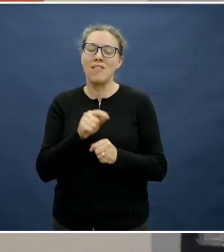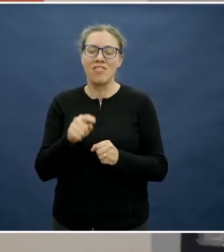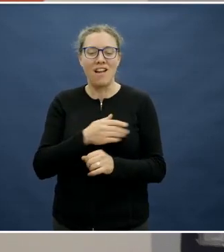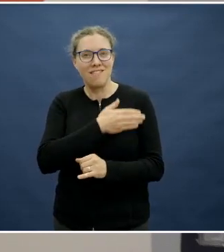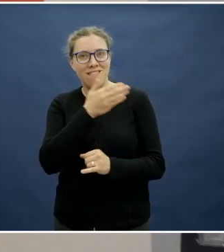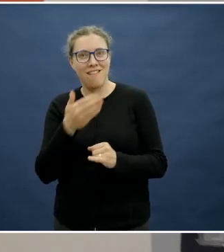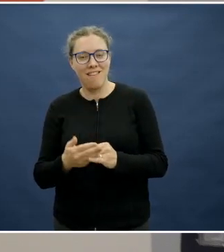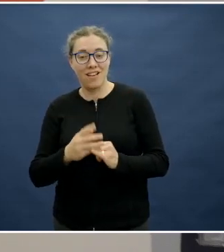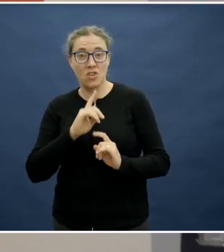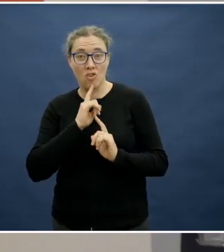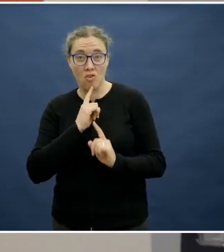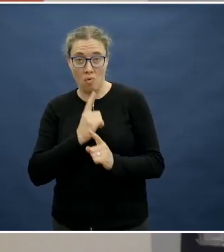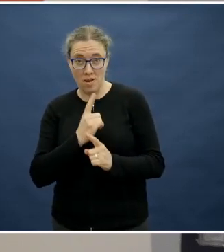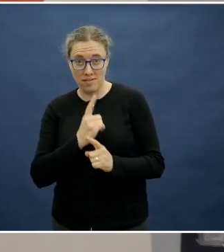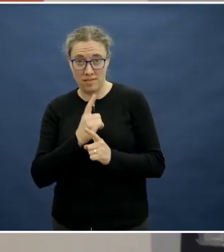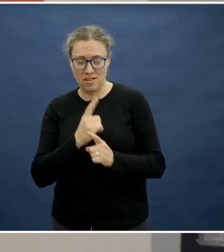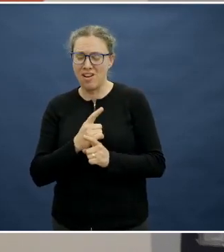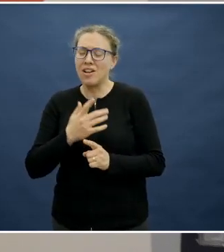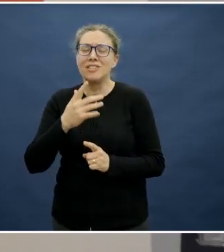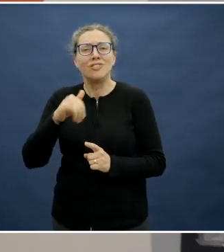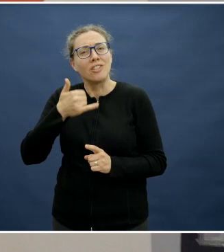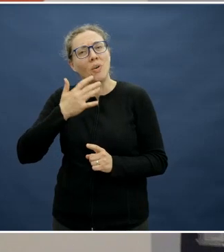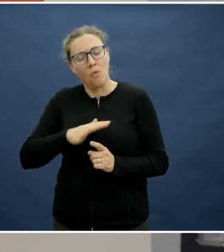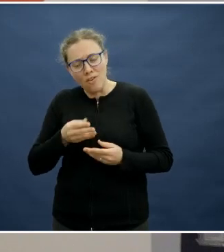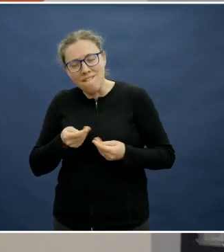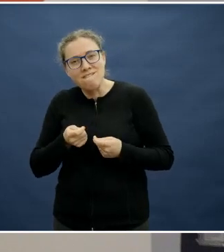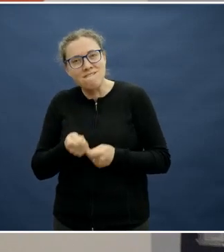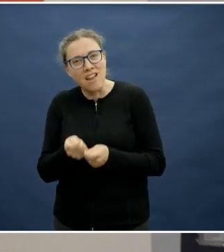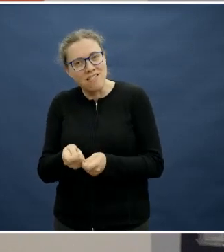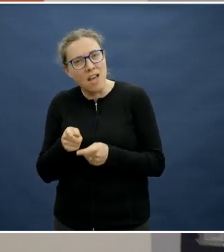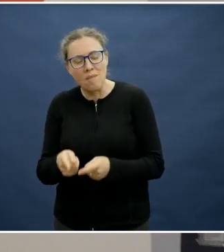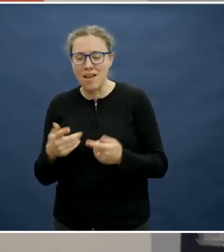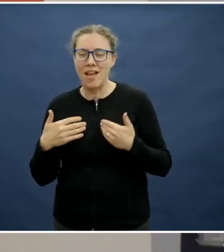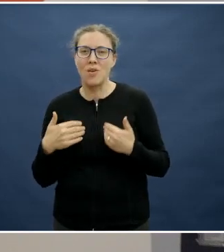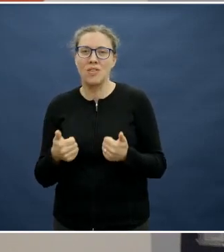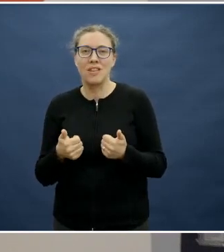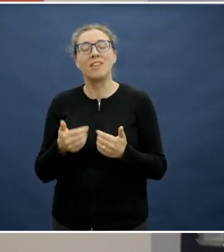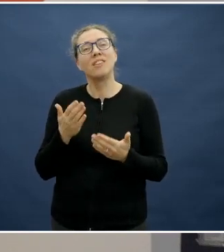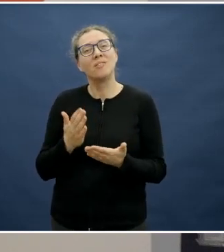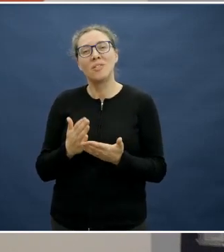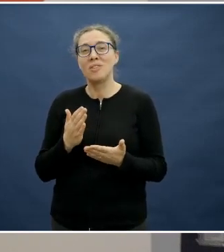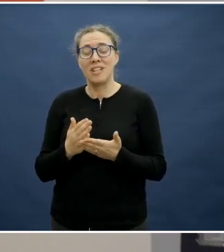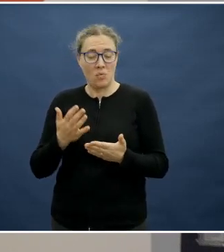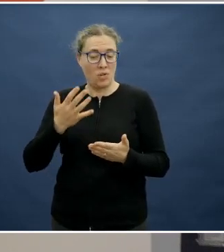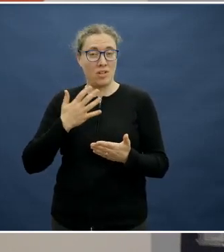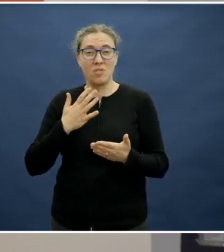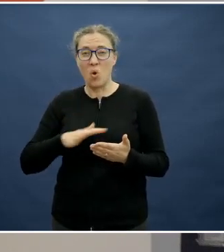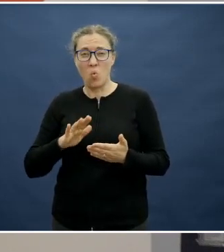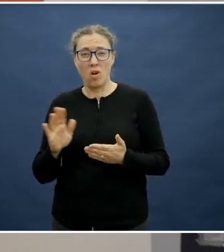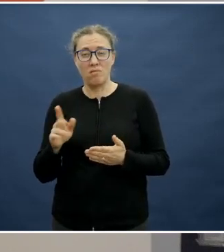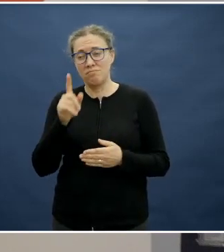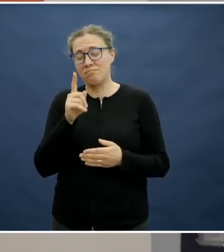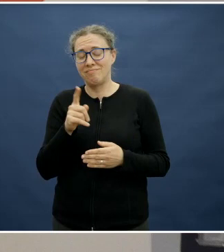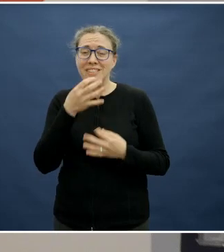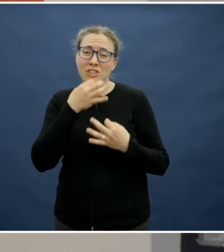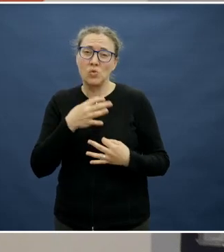food into my kids", and, yes, we don't want children not thriving and we do want them